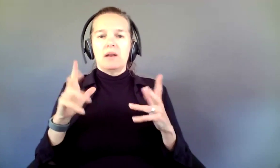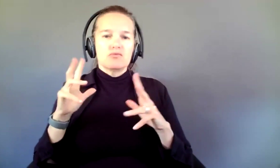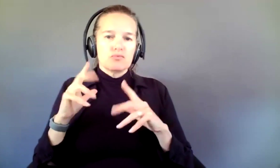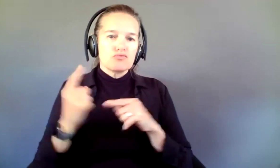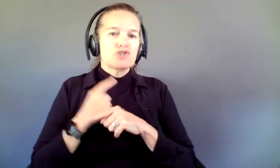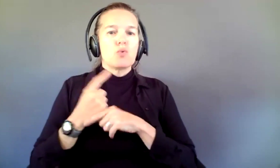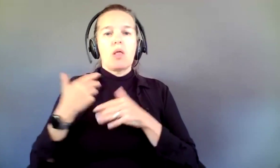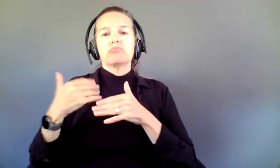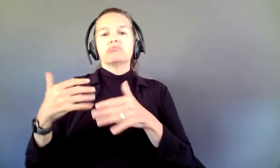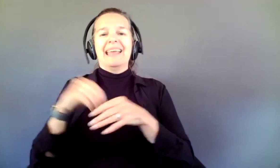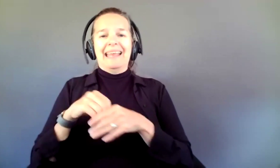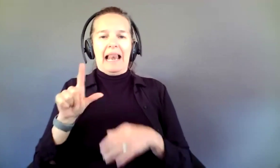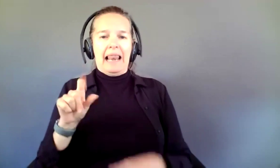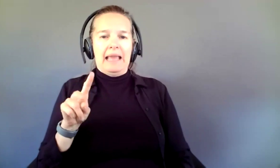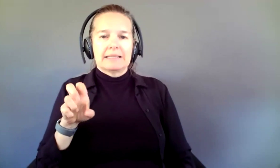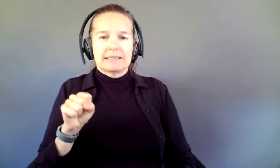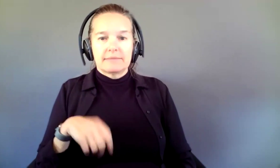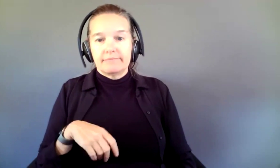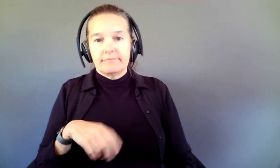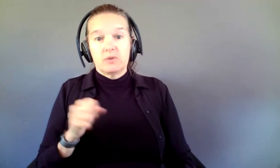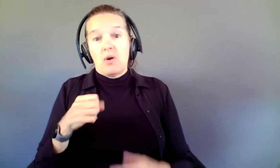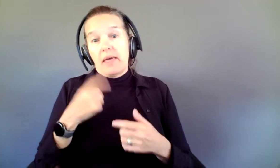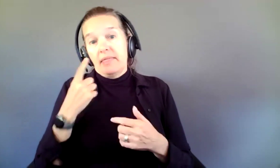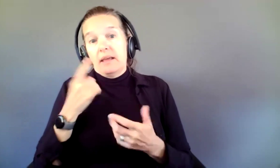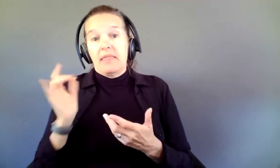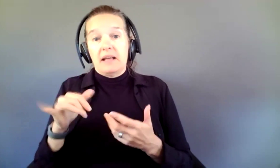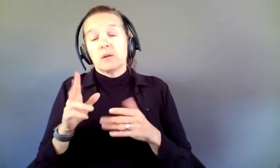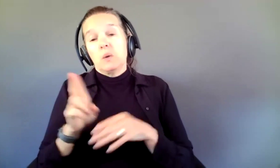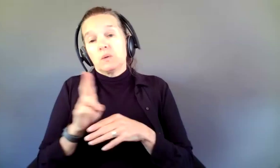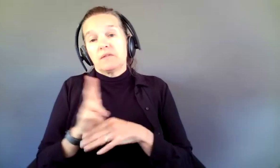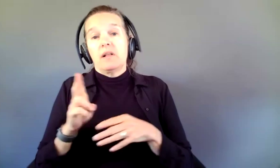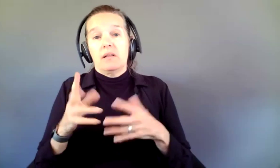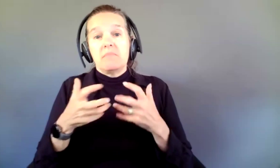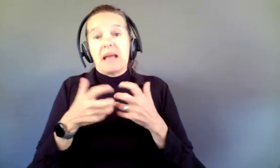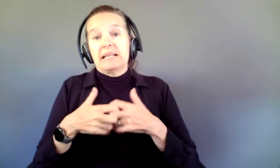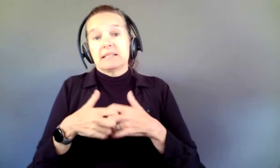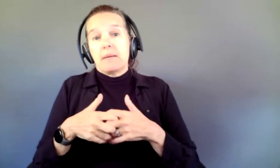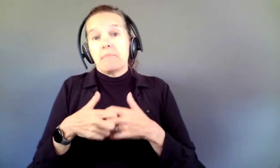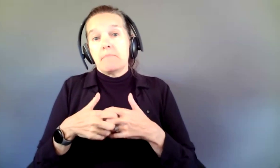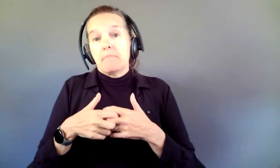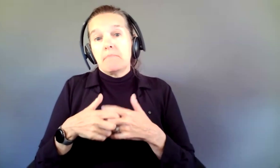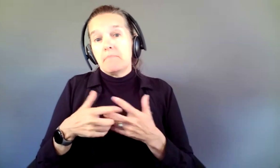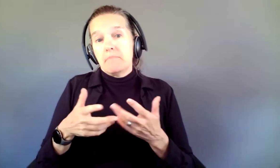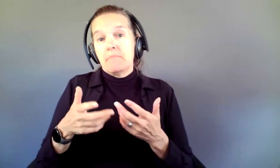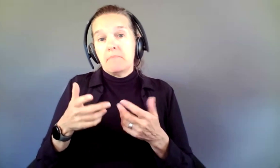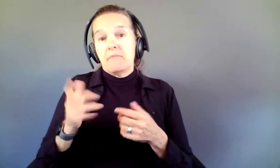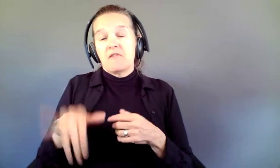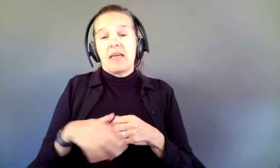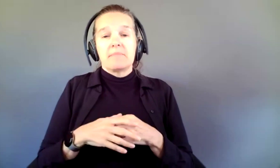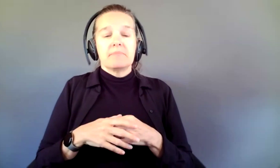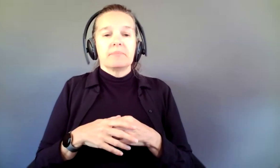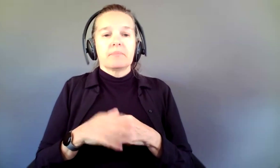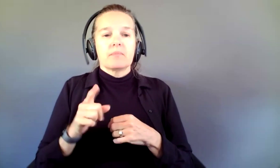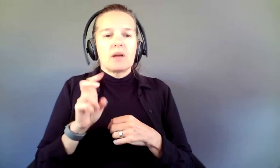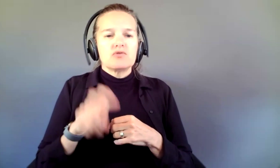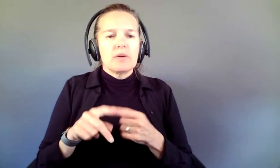that the directory is a useful mechanism. QUITA: I'm going to jump to does ‑‑ does the